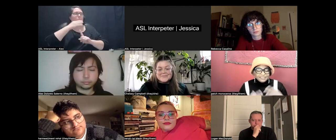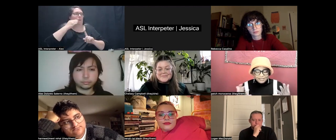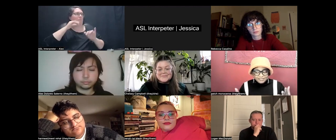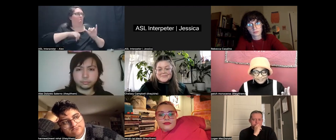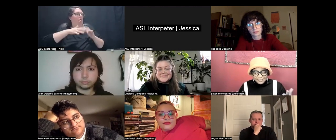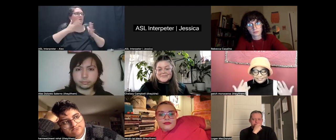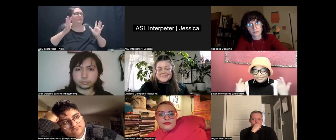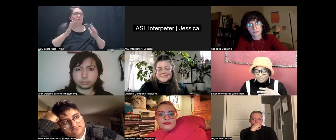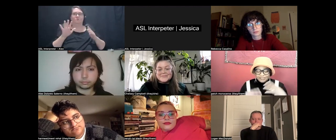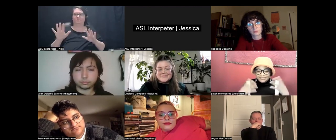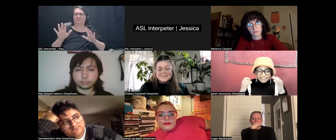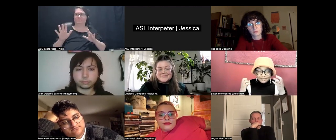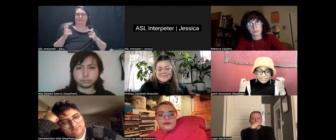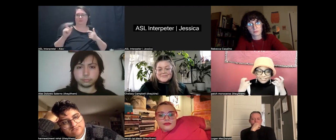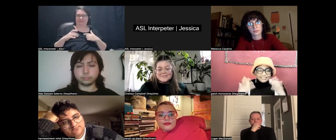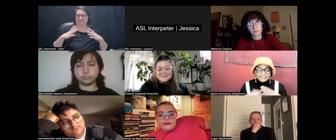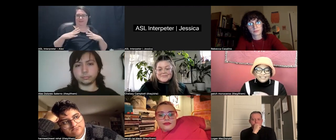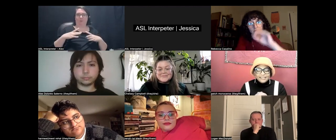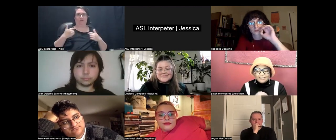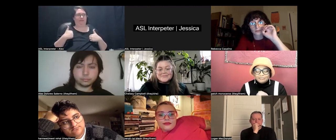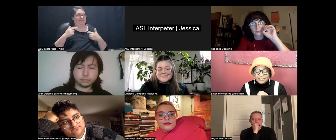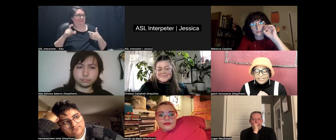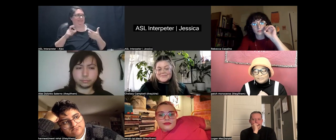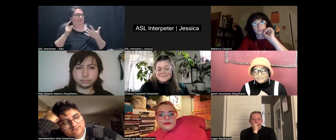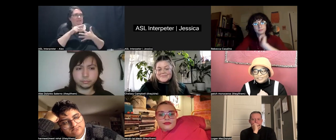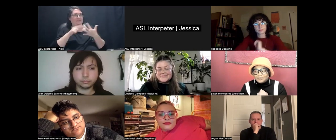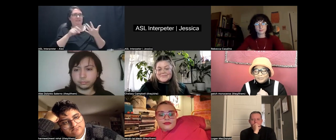We all need vacation. We need like rich things in our atmospheres,